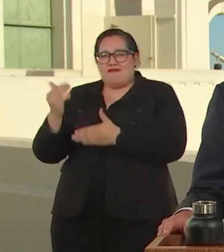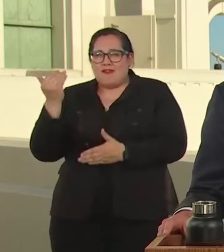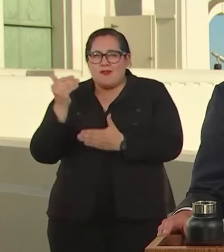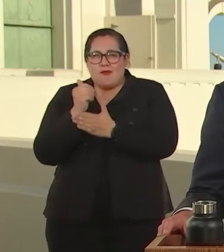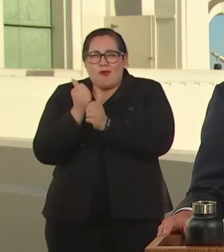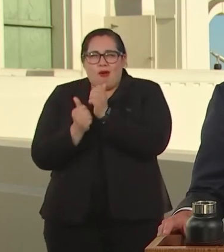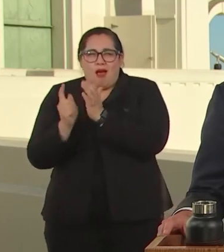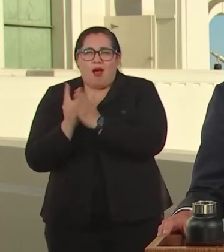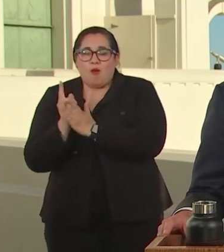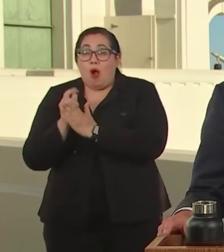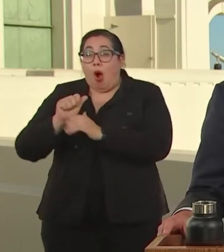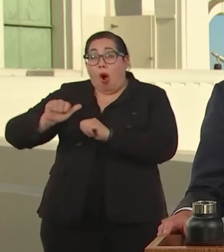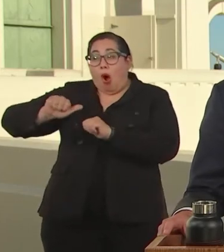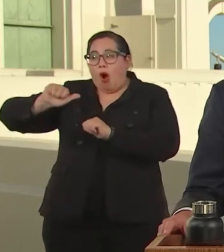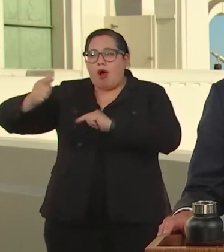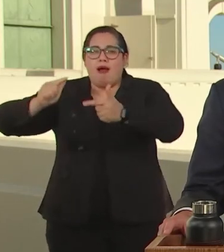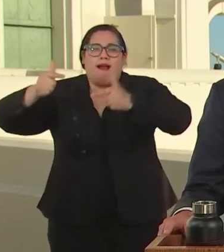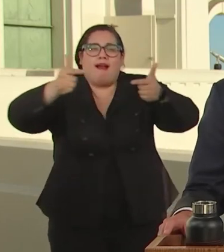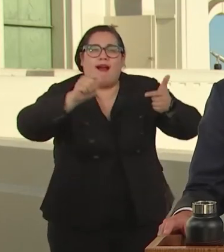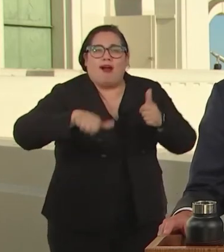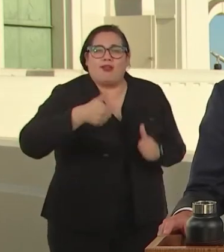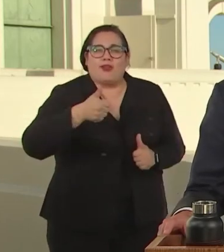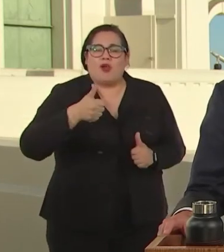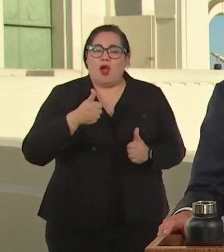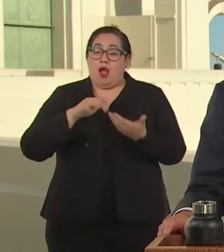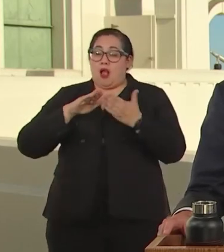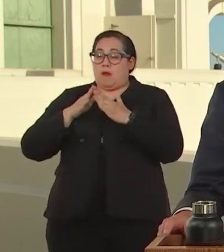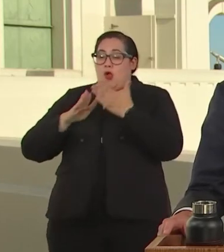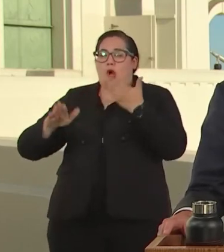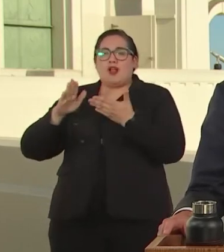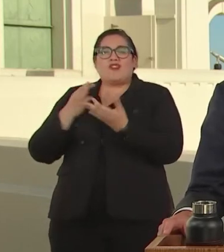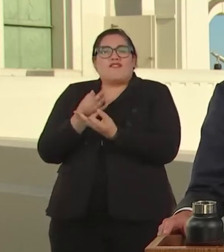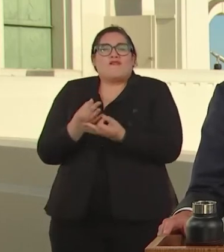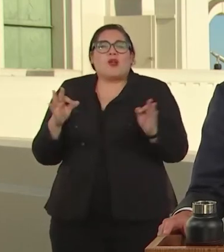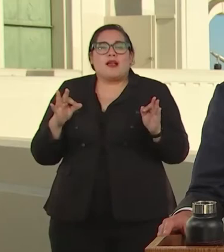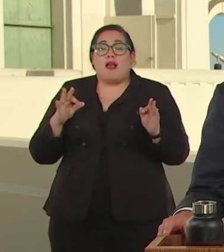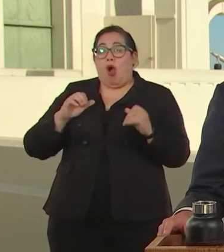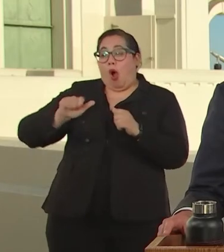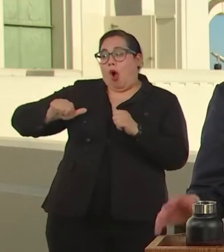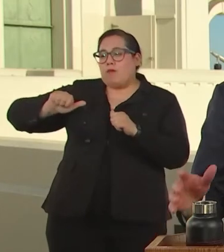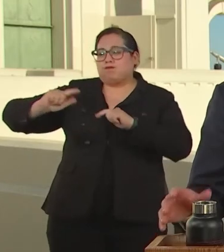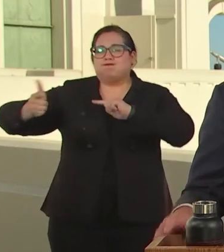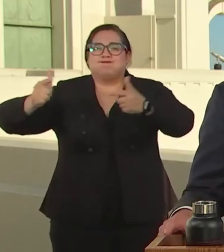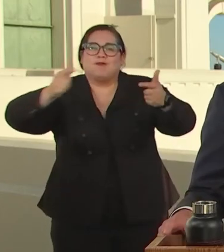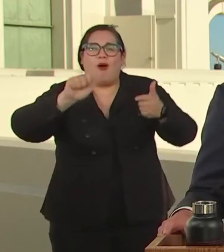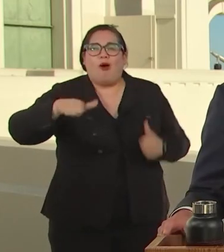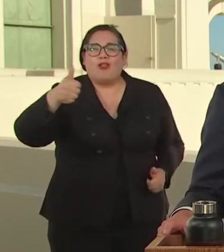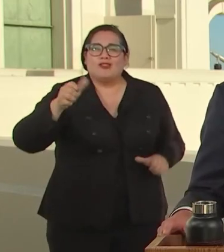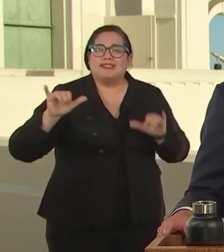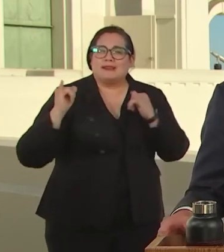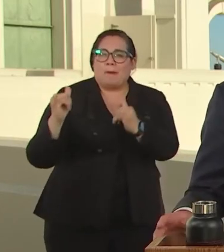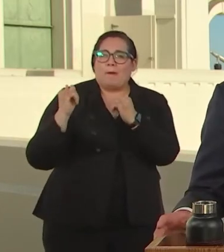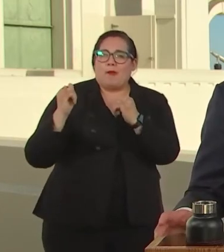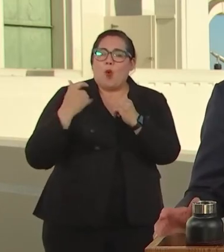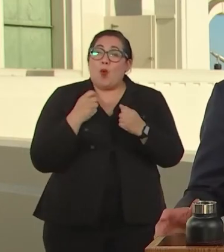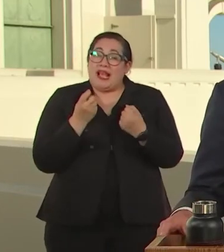AND OTHERS FOLLOWED. WE SAVED THE DROP REDUCED OUR WATER USE AND SECURED WATER FOR